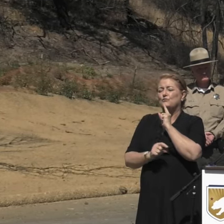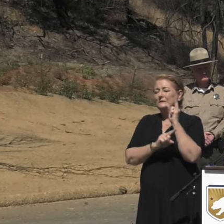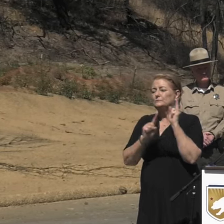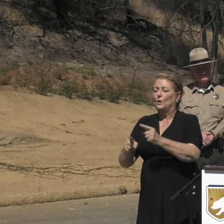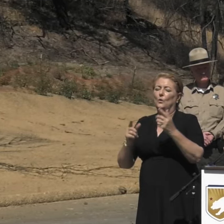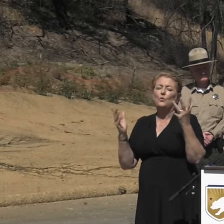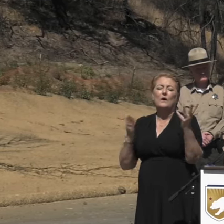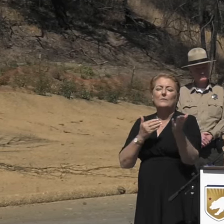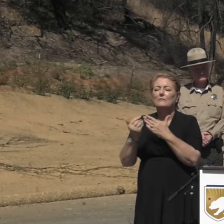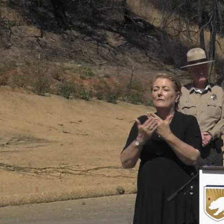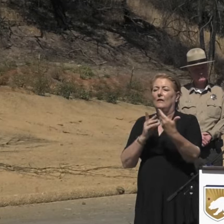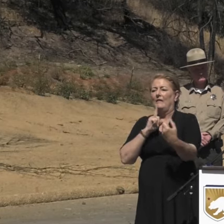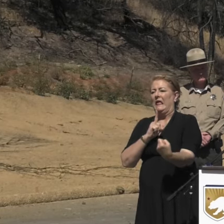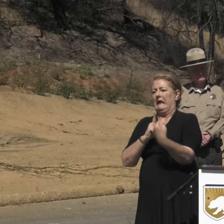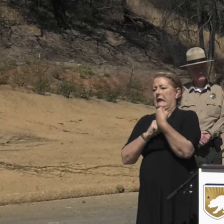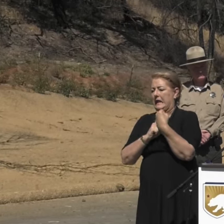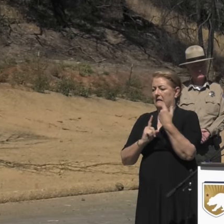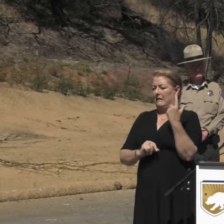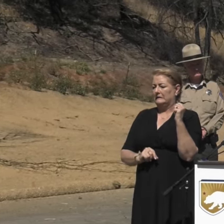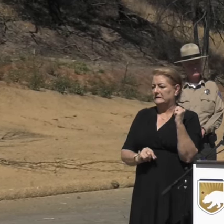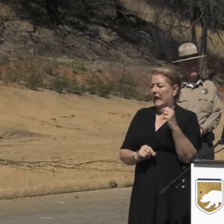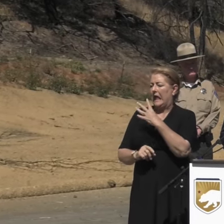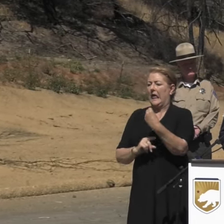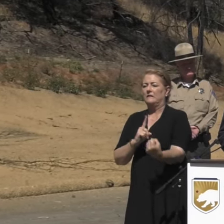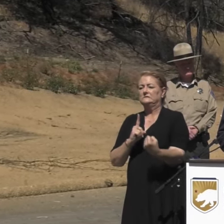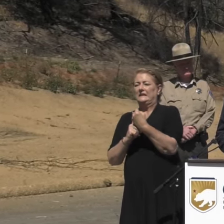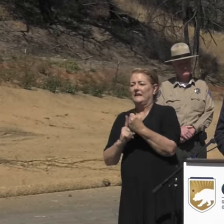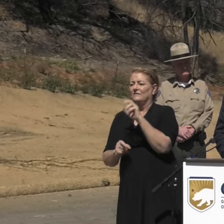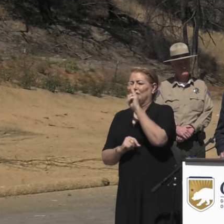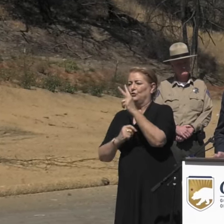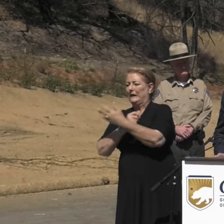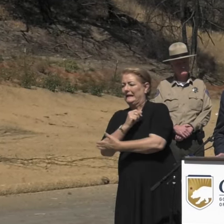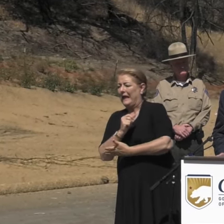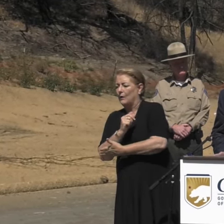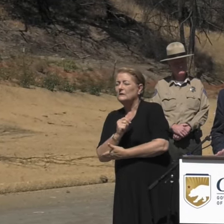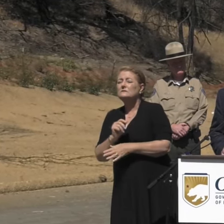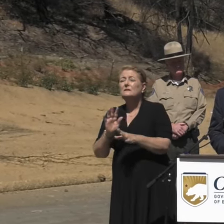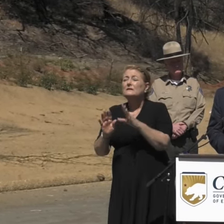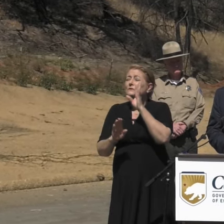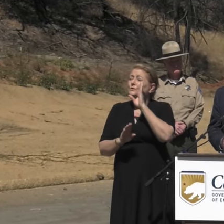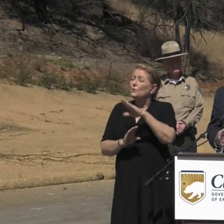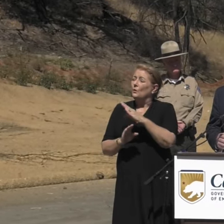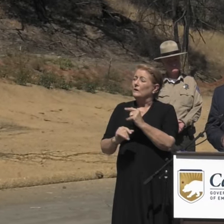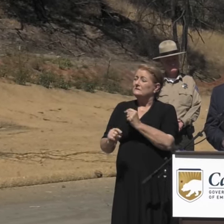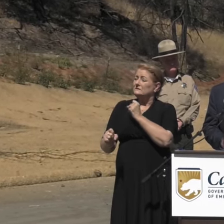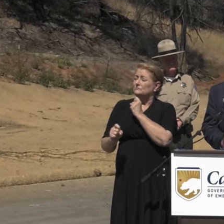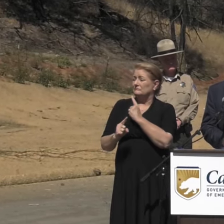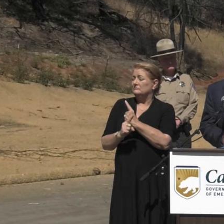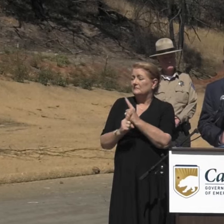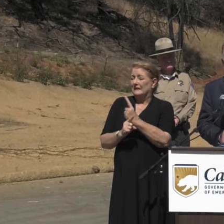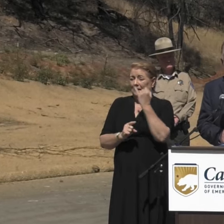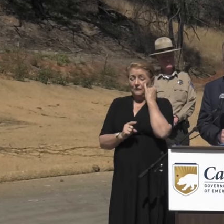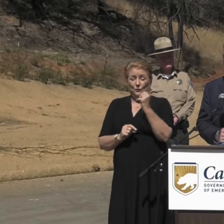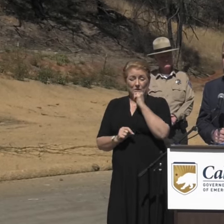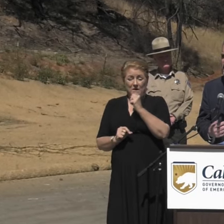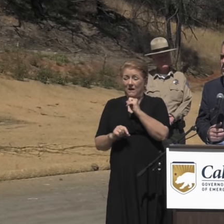whatever may hit Los Angeles and Ventura Counties. You know, it's sort of appropriate that I think, if we're not on the property today,